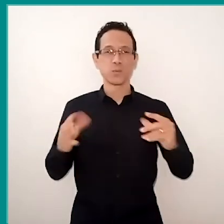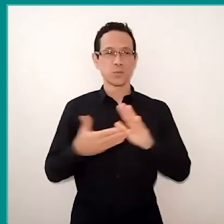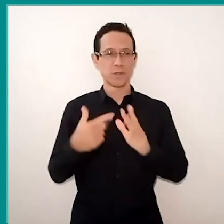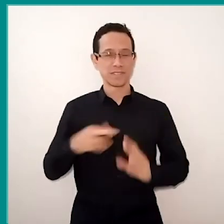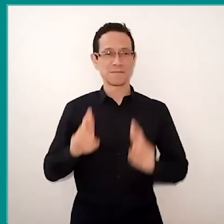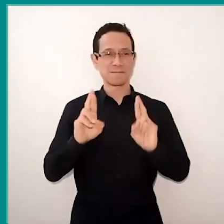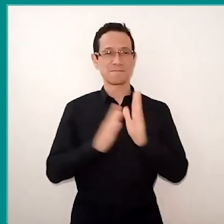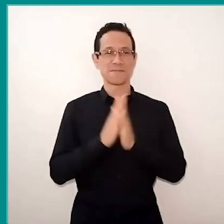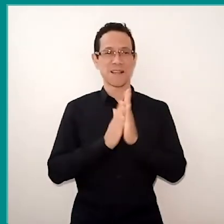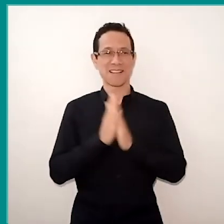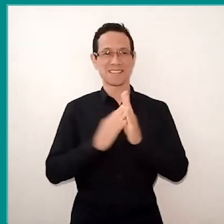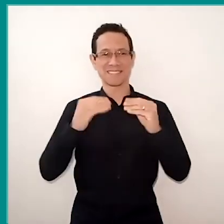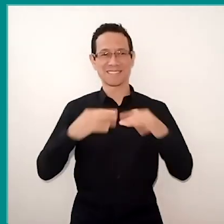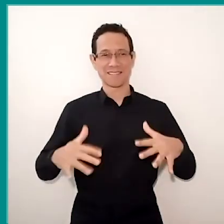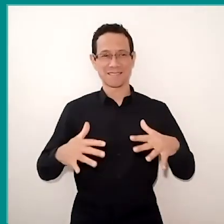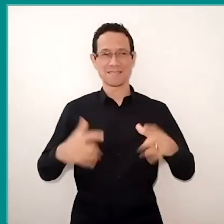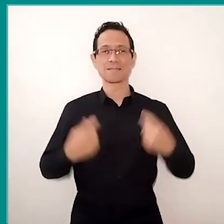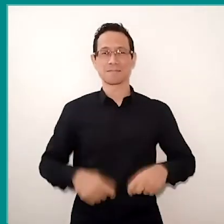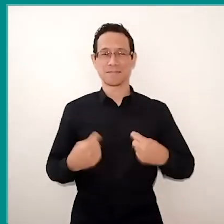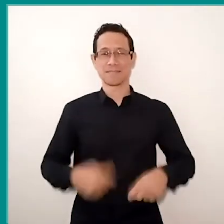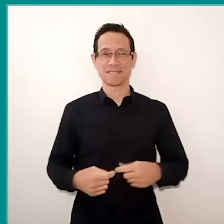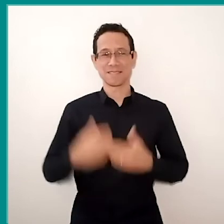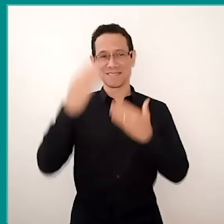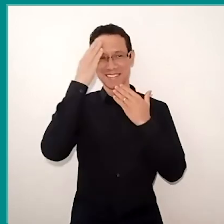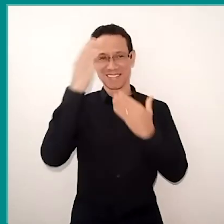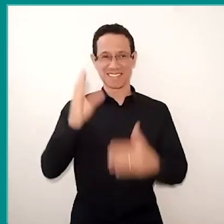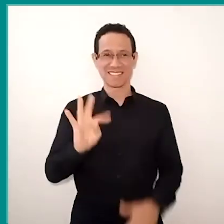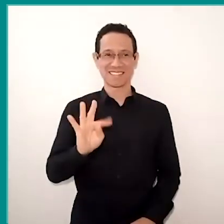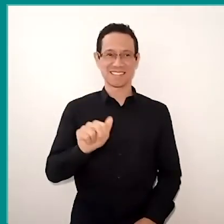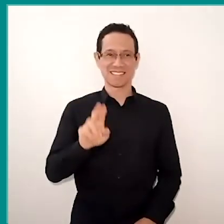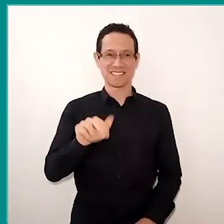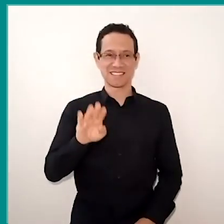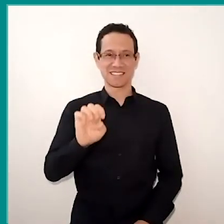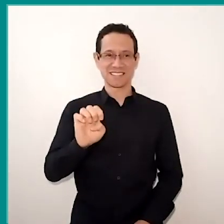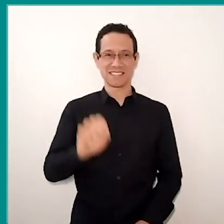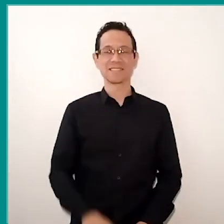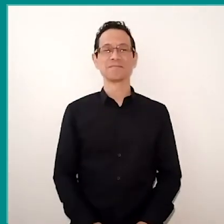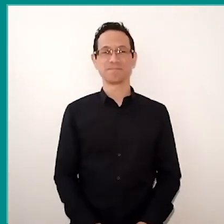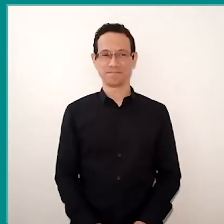We are so needed, gratitude, Tawane. As Rodrigo said yesterday too,